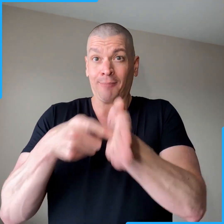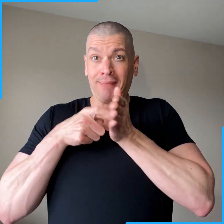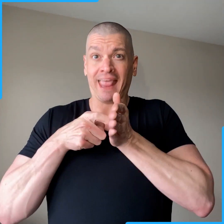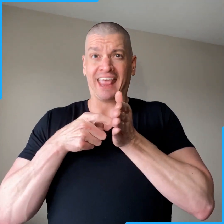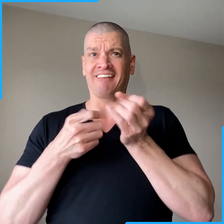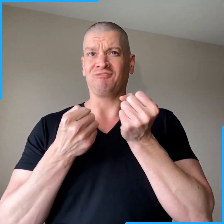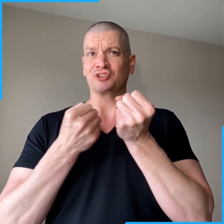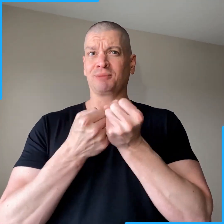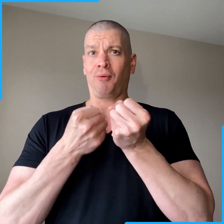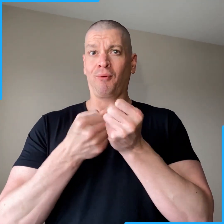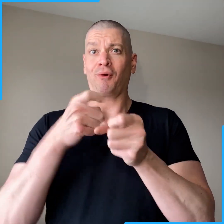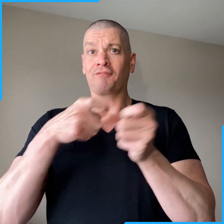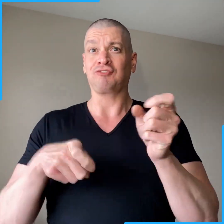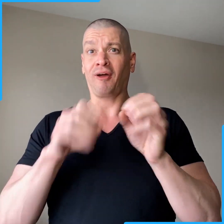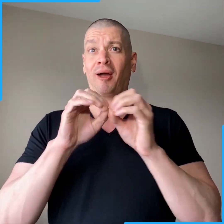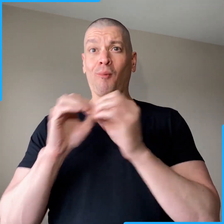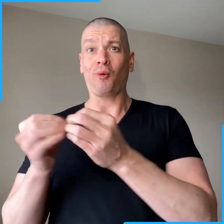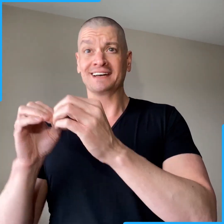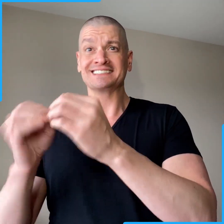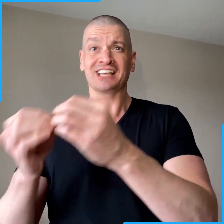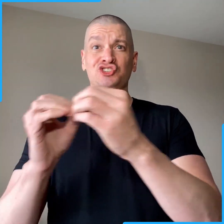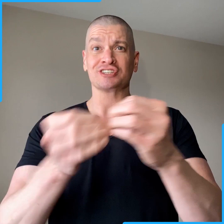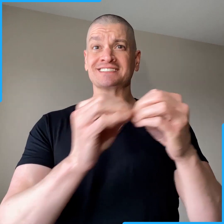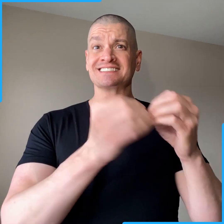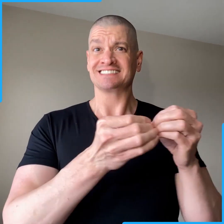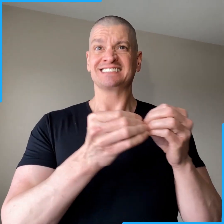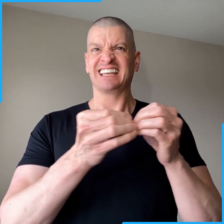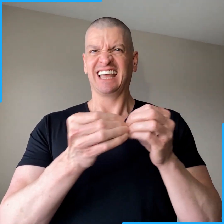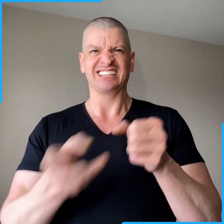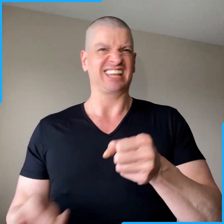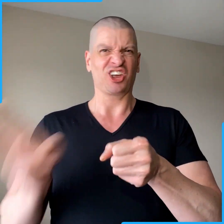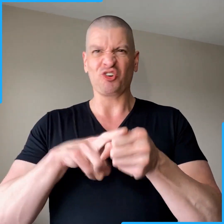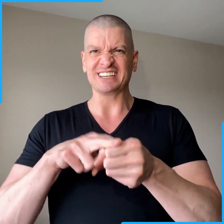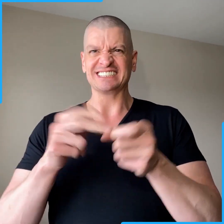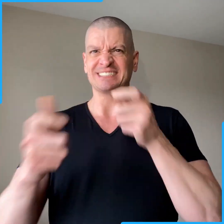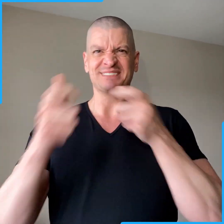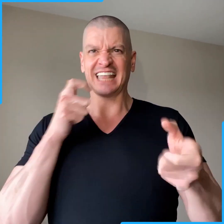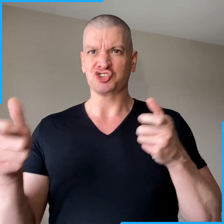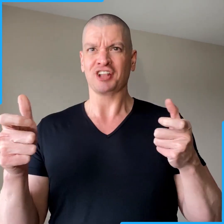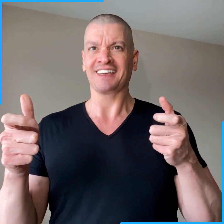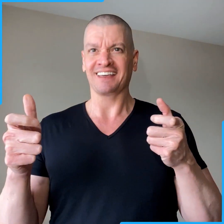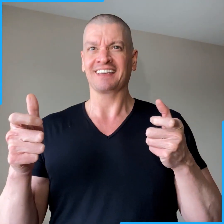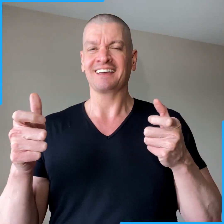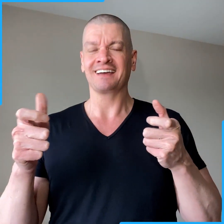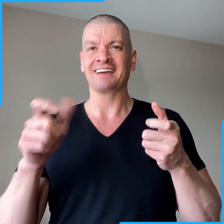demand for support from organizations has increased exponentially.